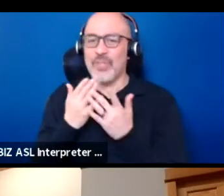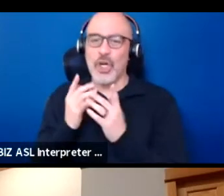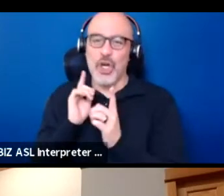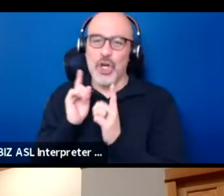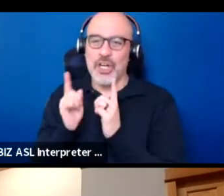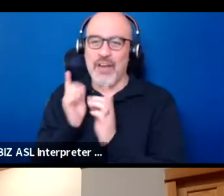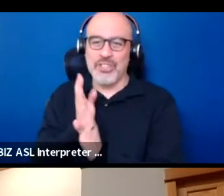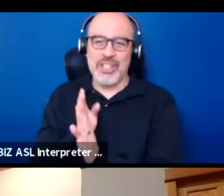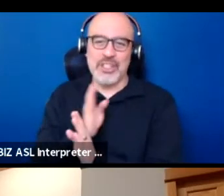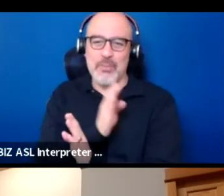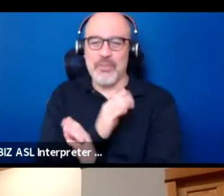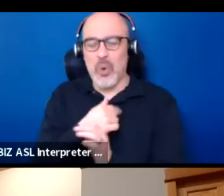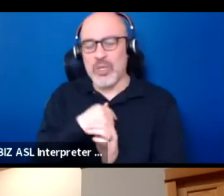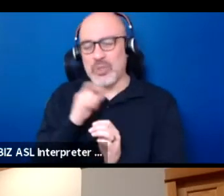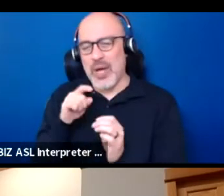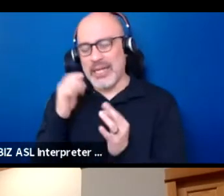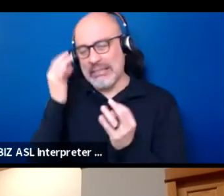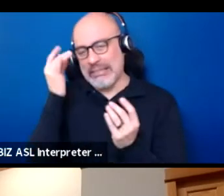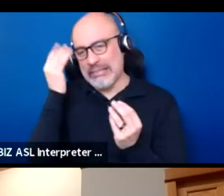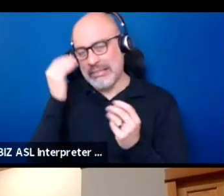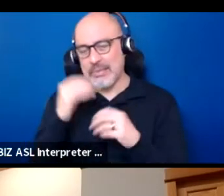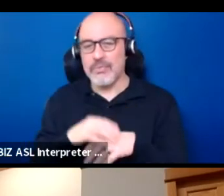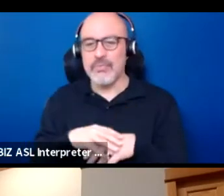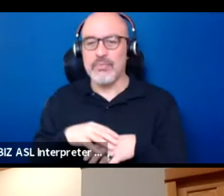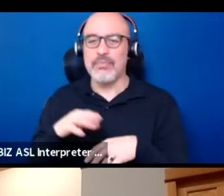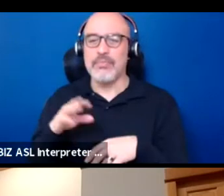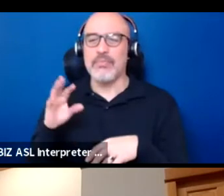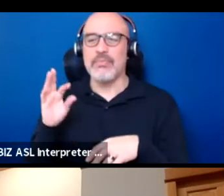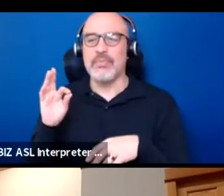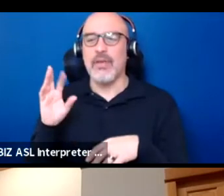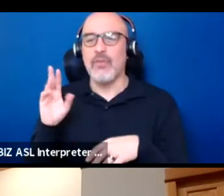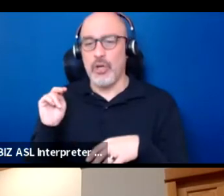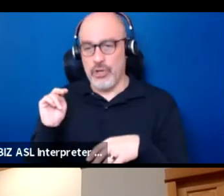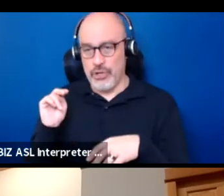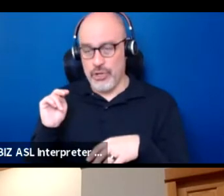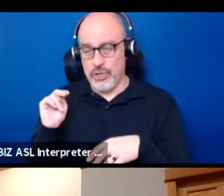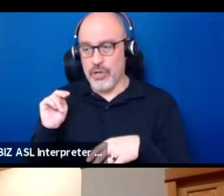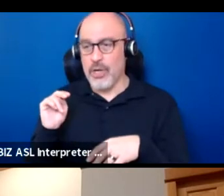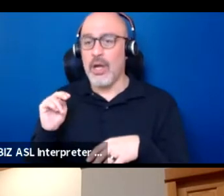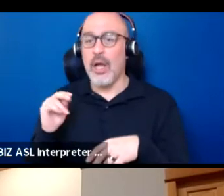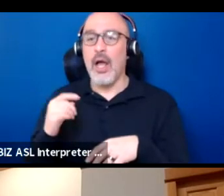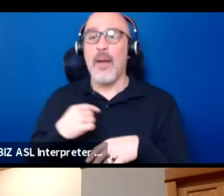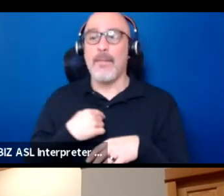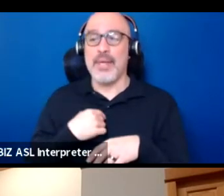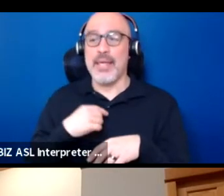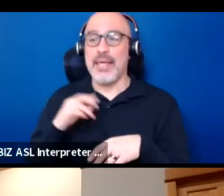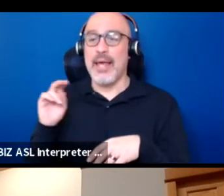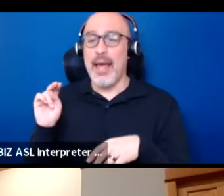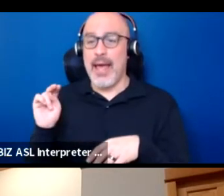So I need to... Well, Nabra and myself had a conversation previously